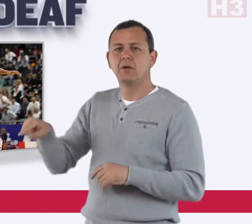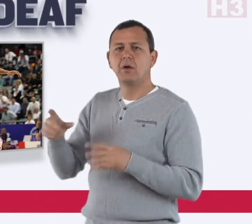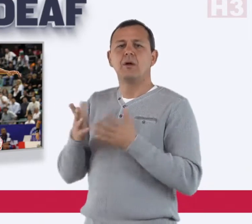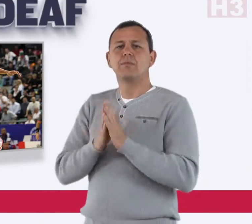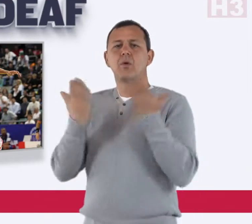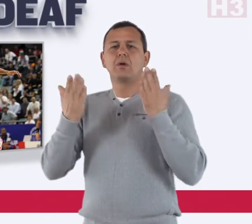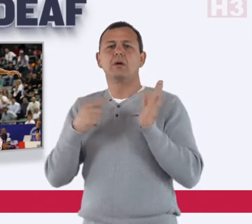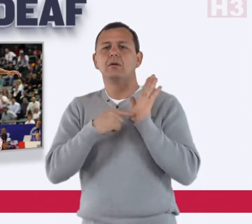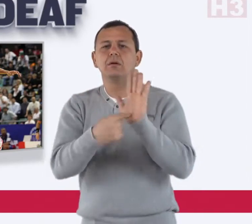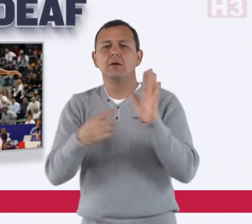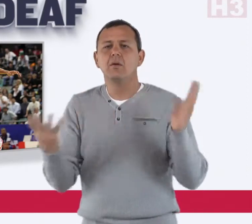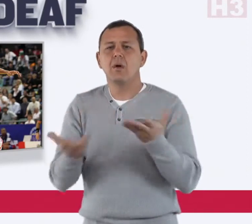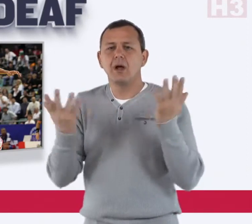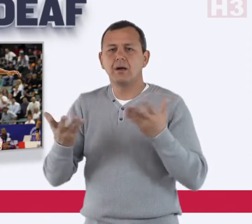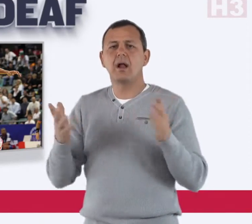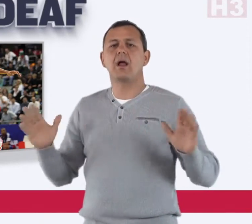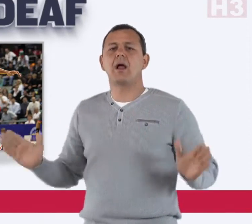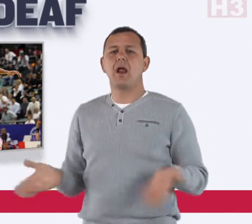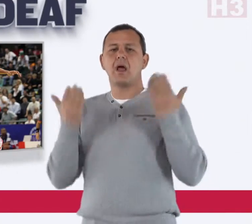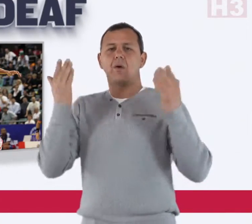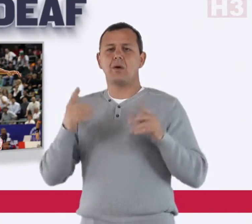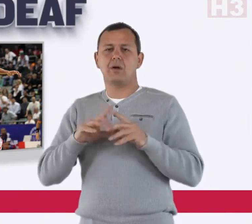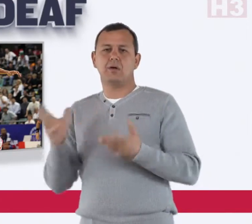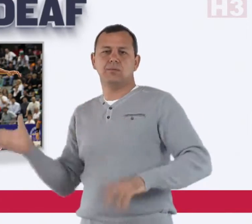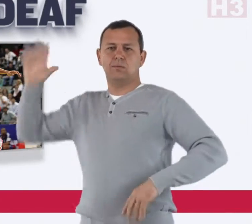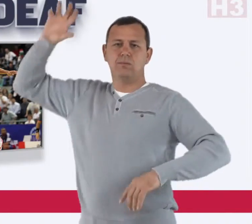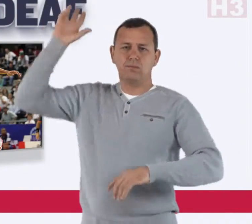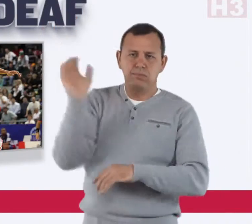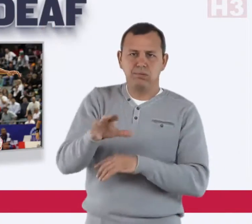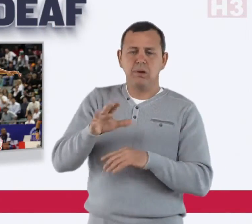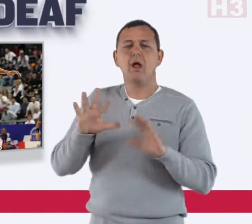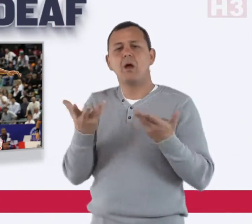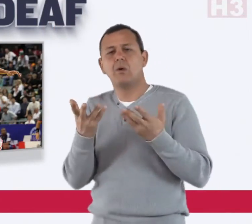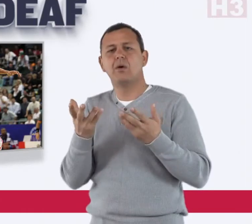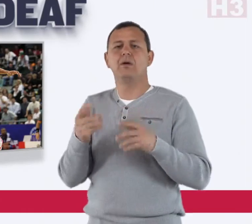The book shows basic handball playing methods and